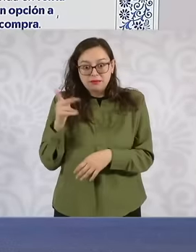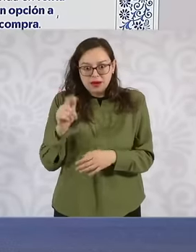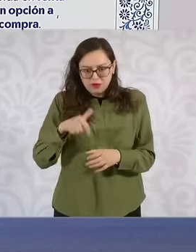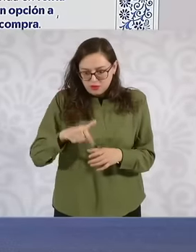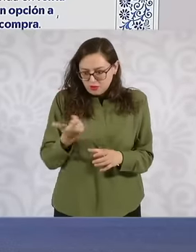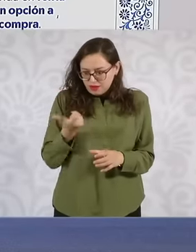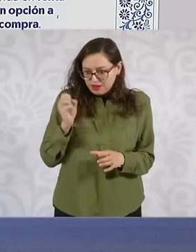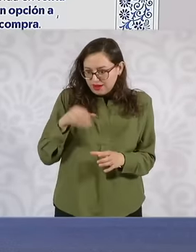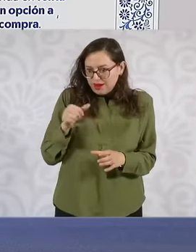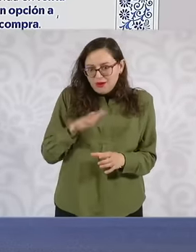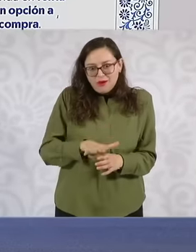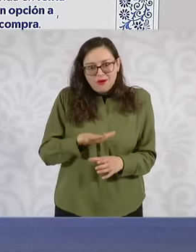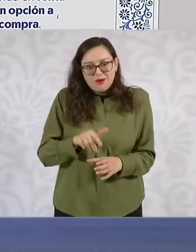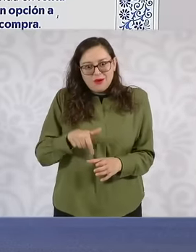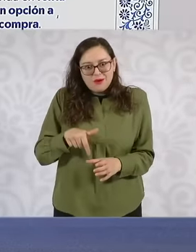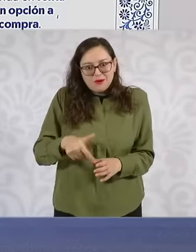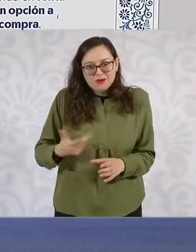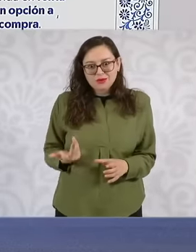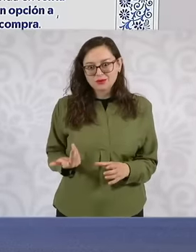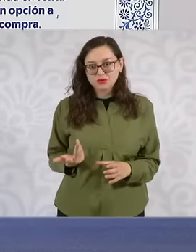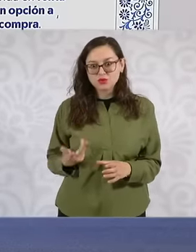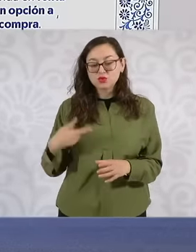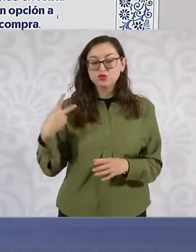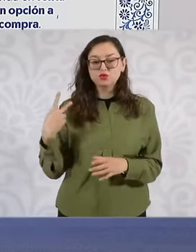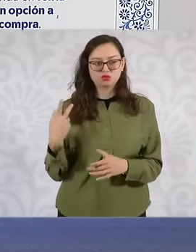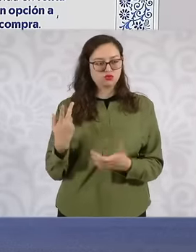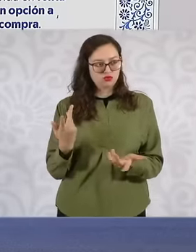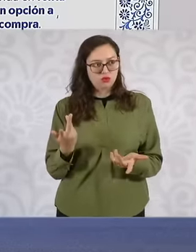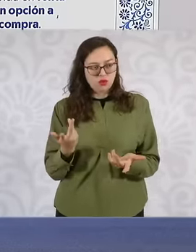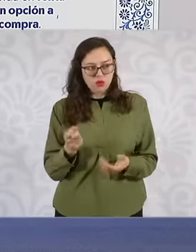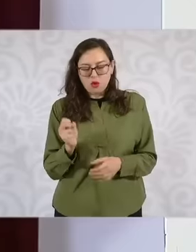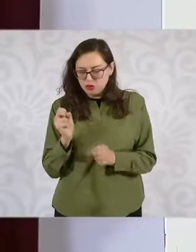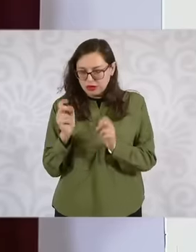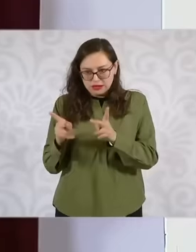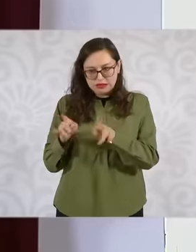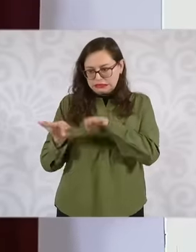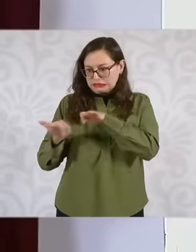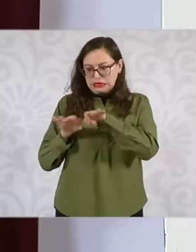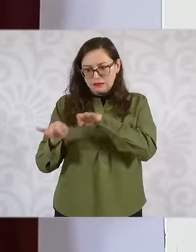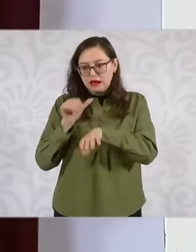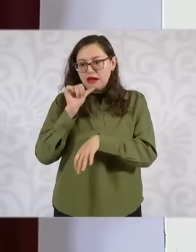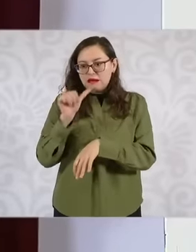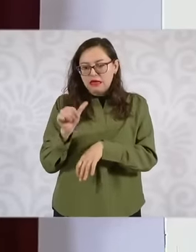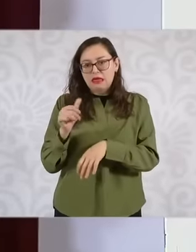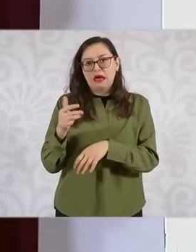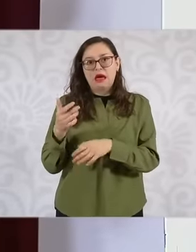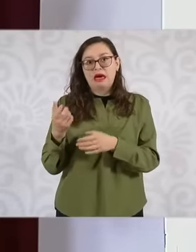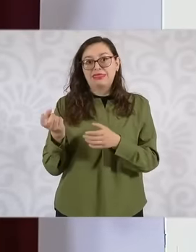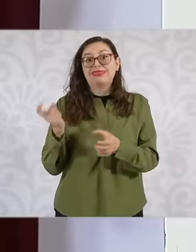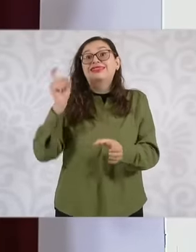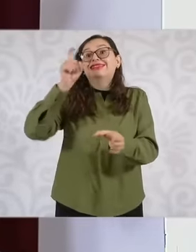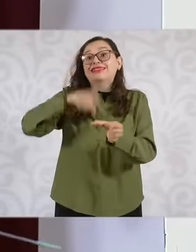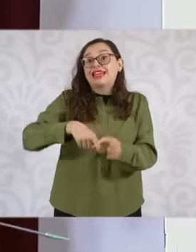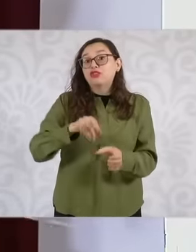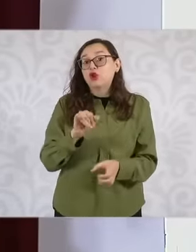credits, they may not be active but they may have informal employment, they may be